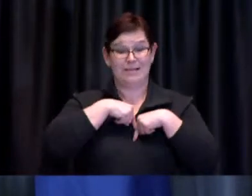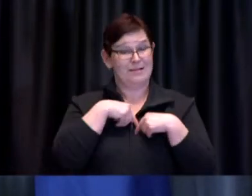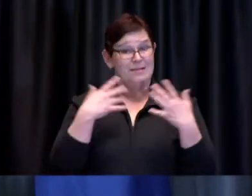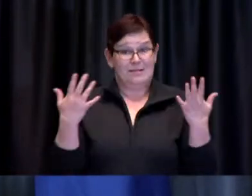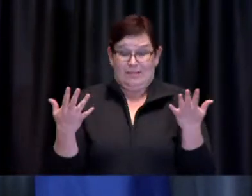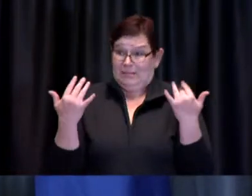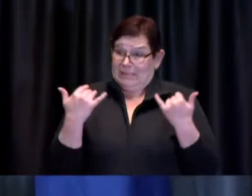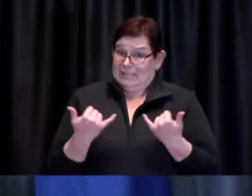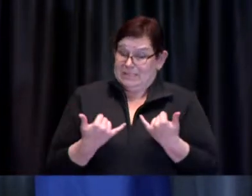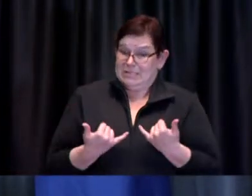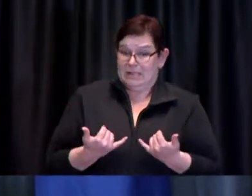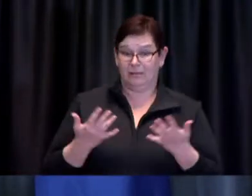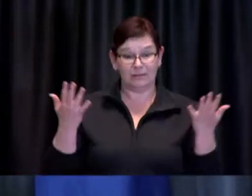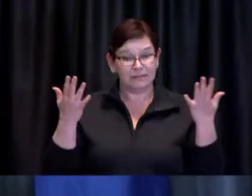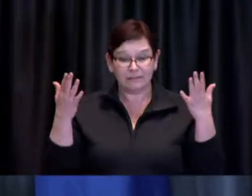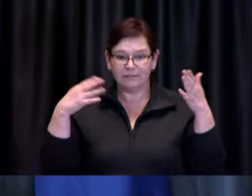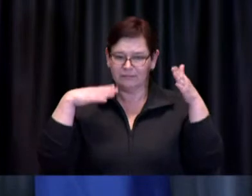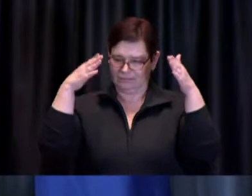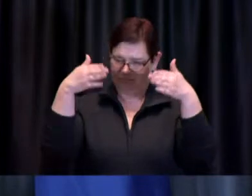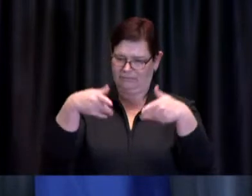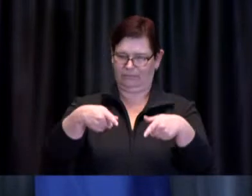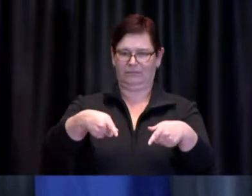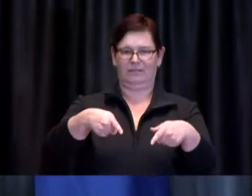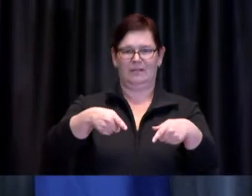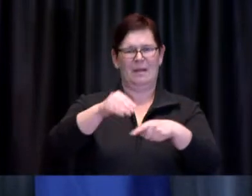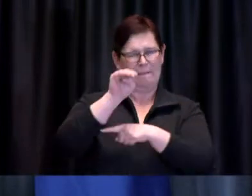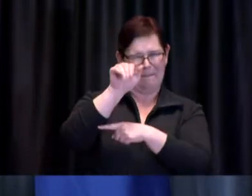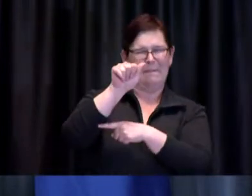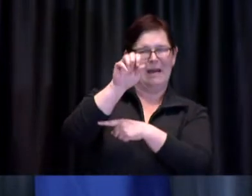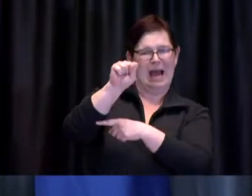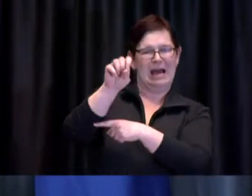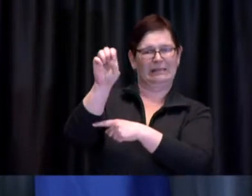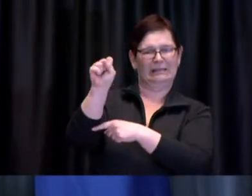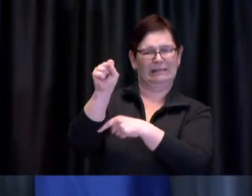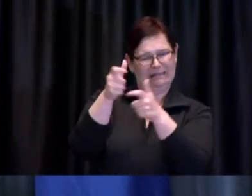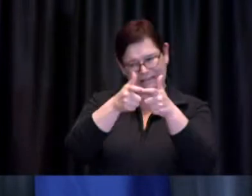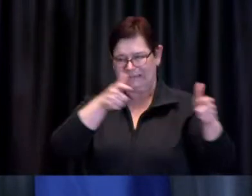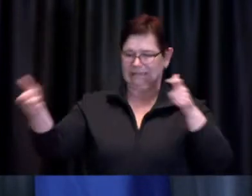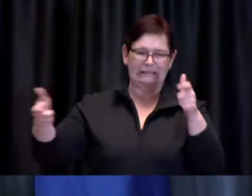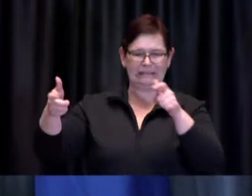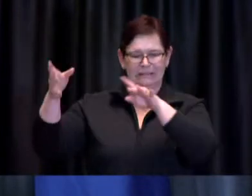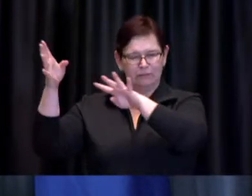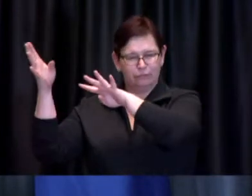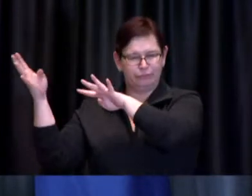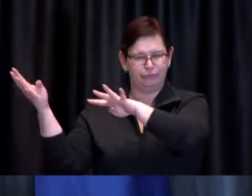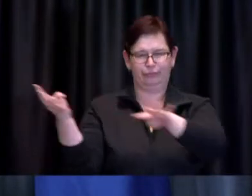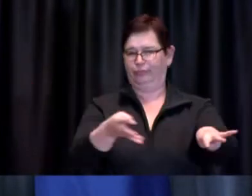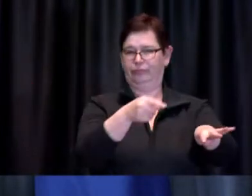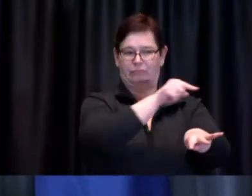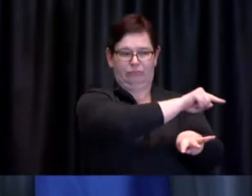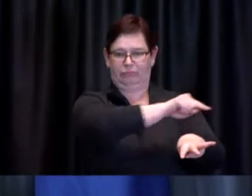the mass immunization clinics the nine uh clinics that we've got at the city uh that are operating